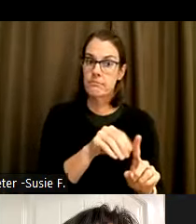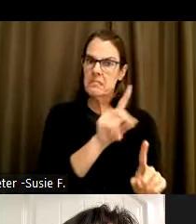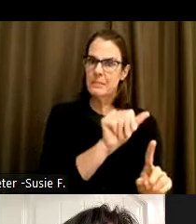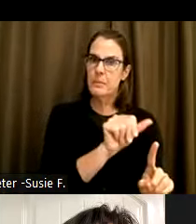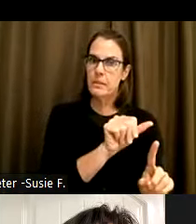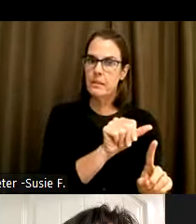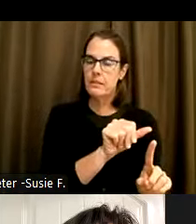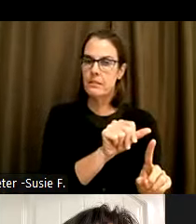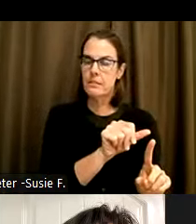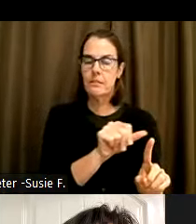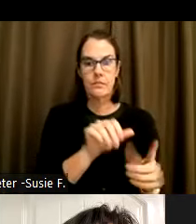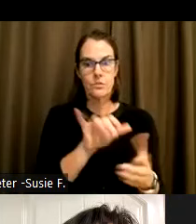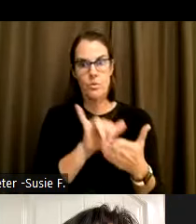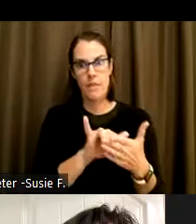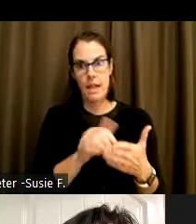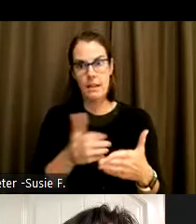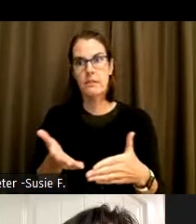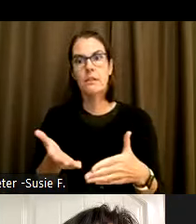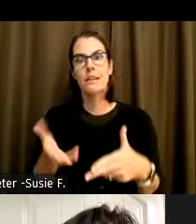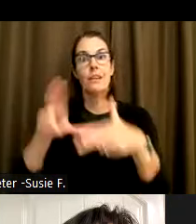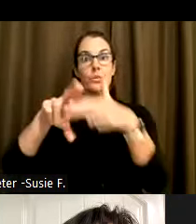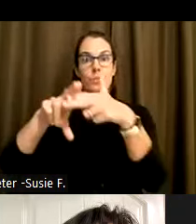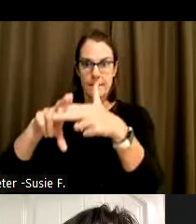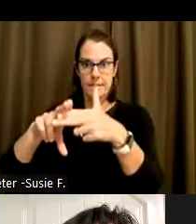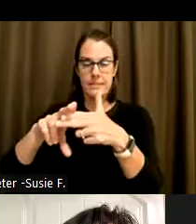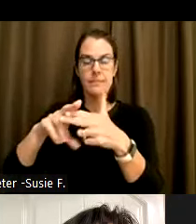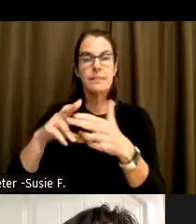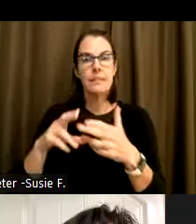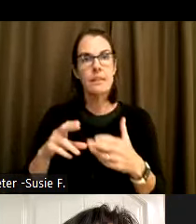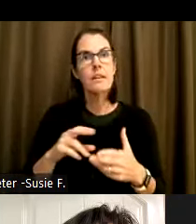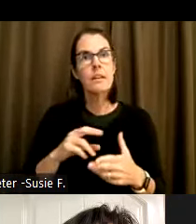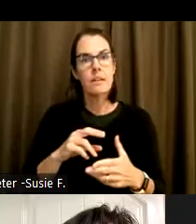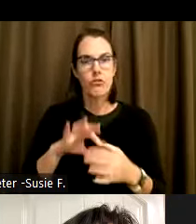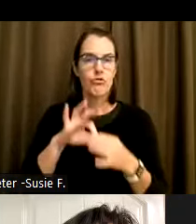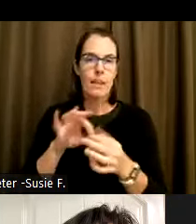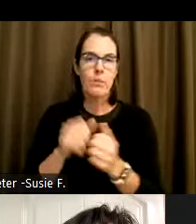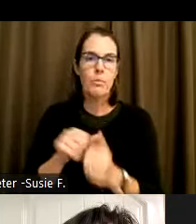That increases considerably depending on the race and ethnicity.